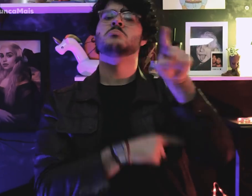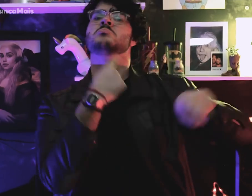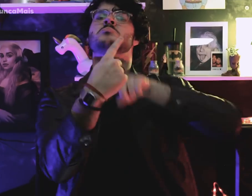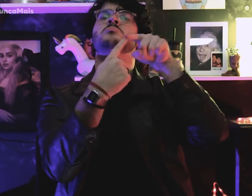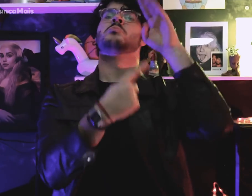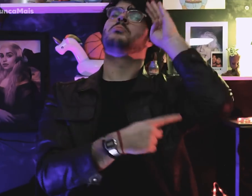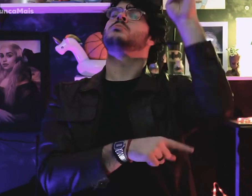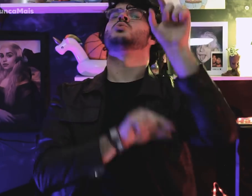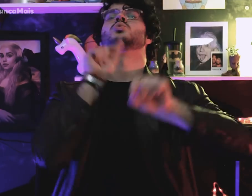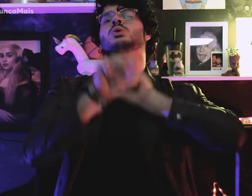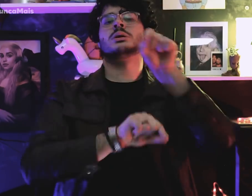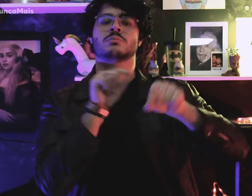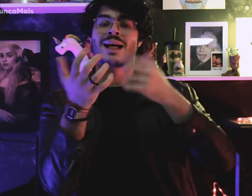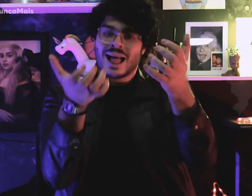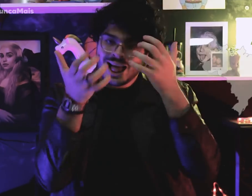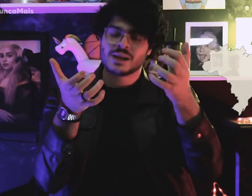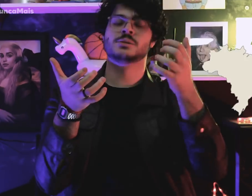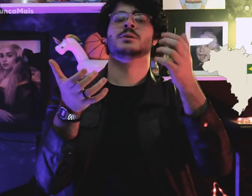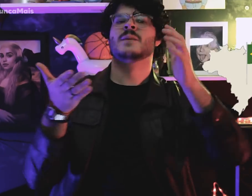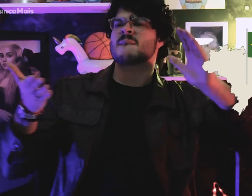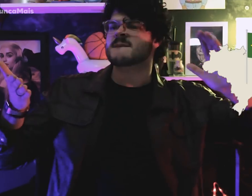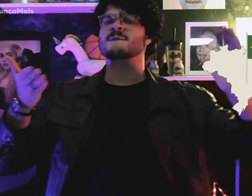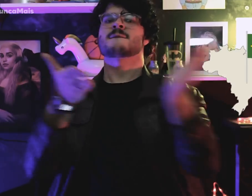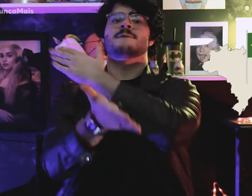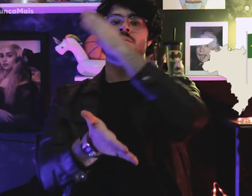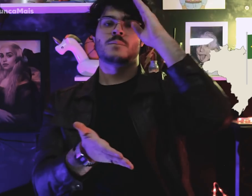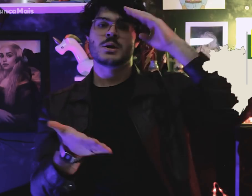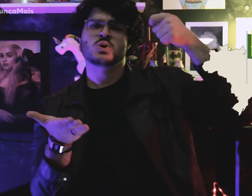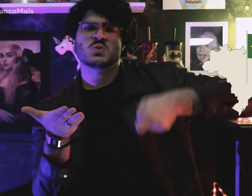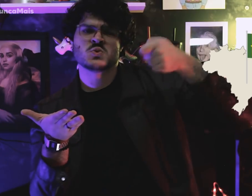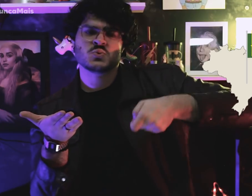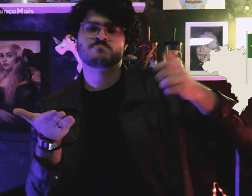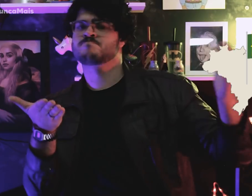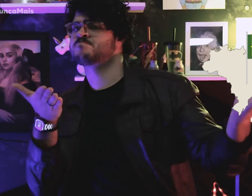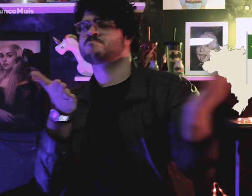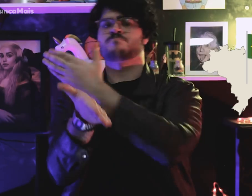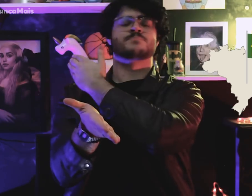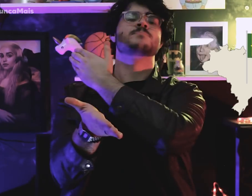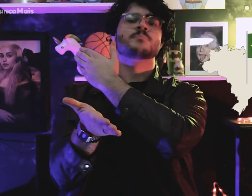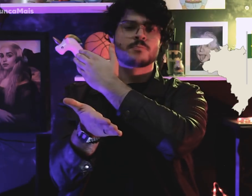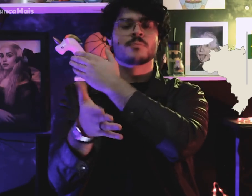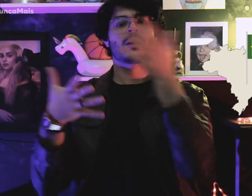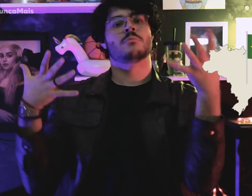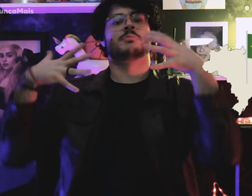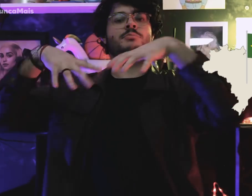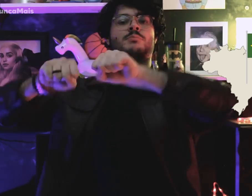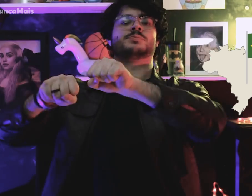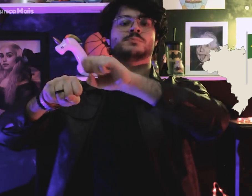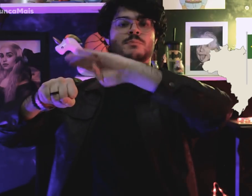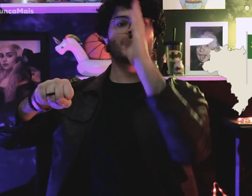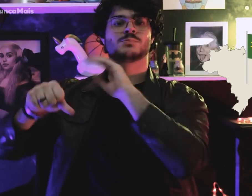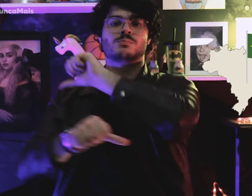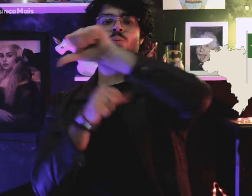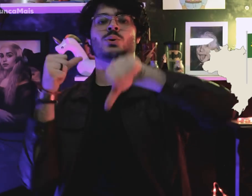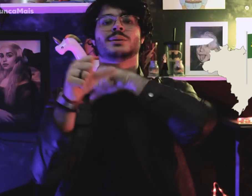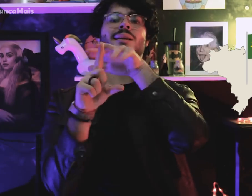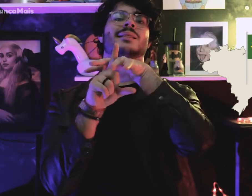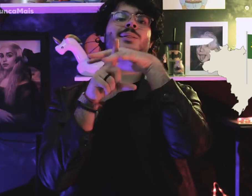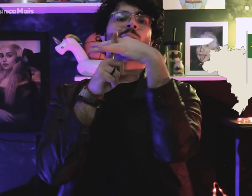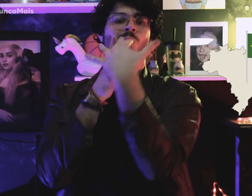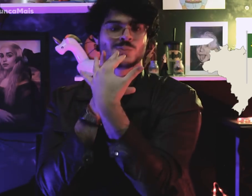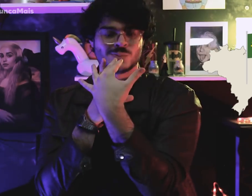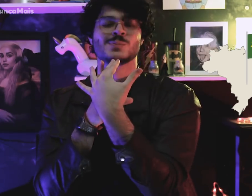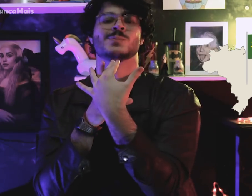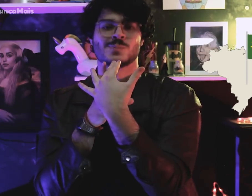Cujo objetivo principal era derrubar o governo militar para implantar o socialismo no país,